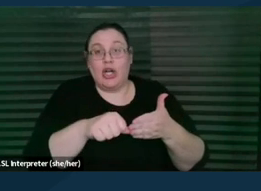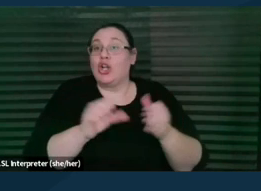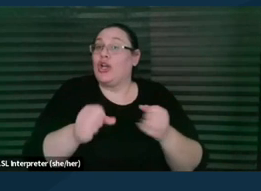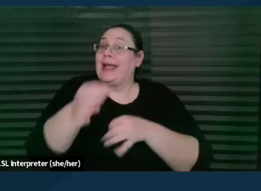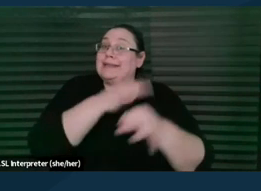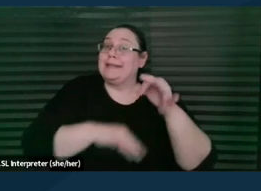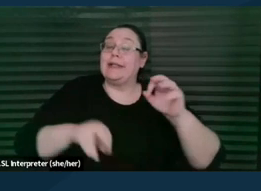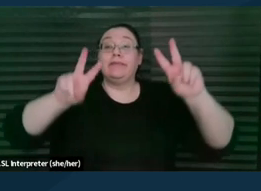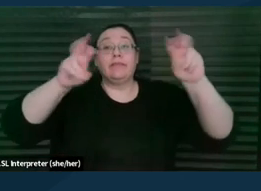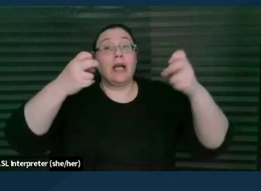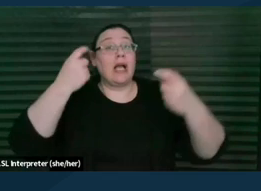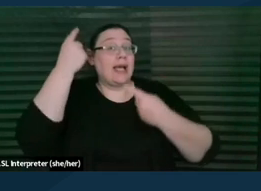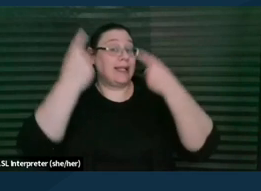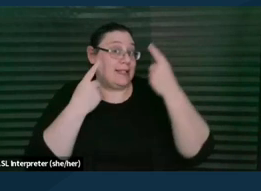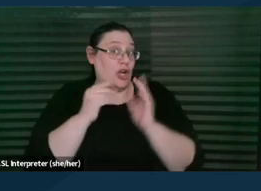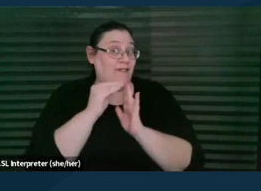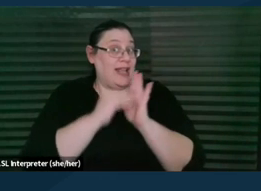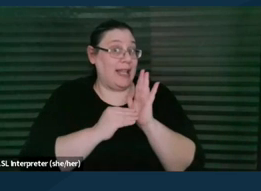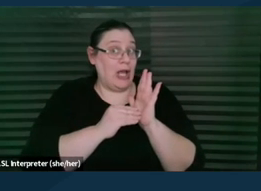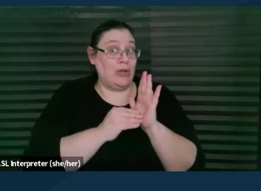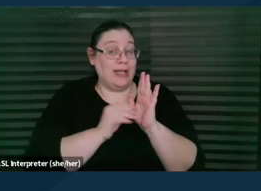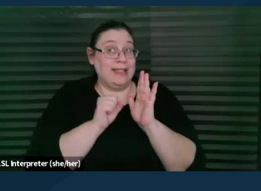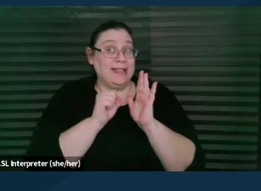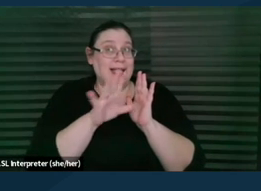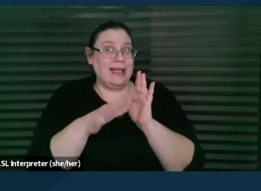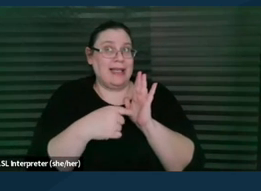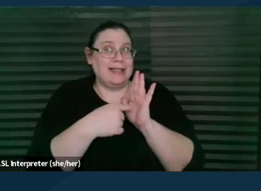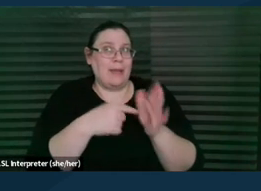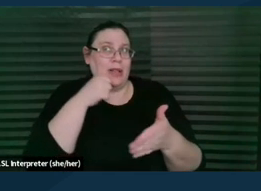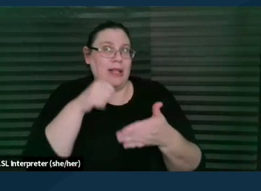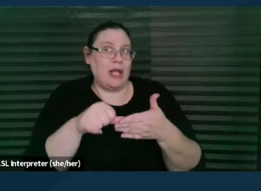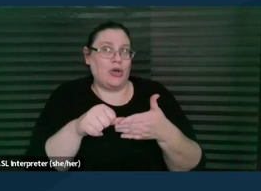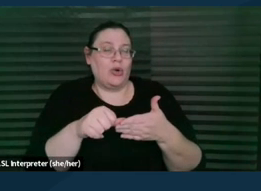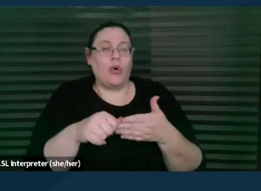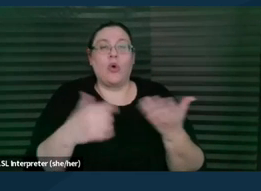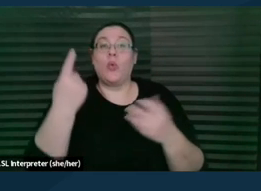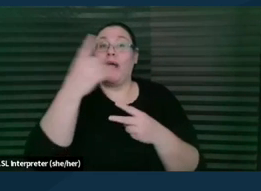"Consider filling out and sending a sample letter," or, "One option is filling out and sending a sample letter"?